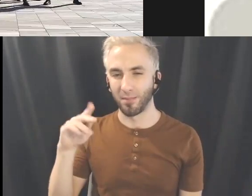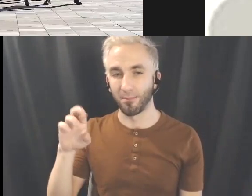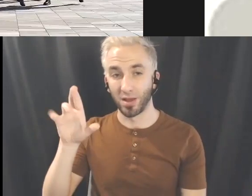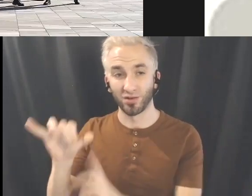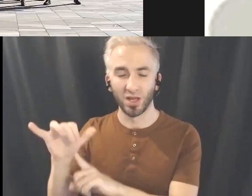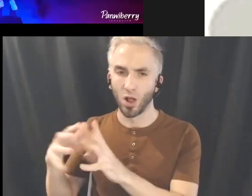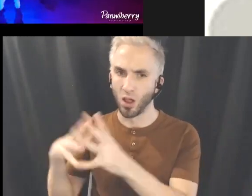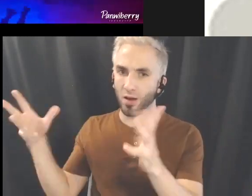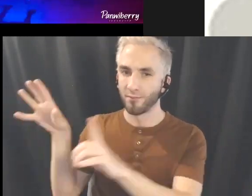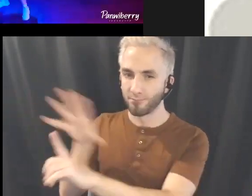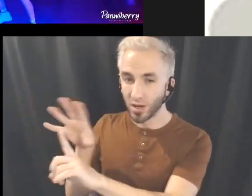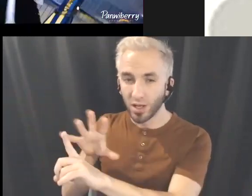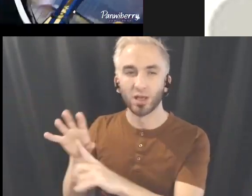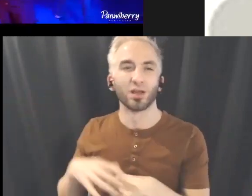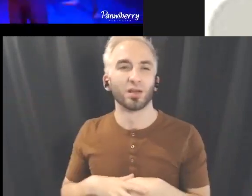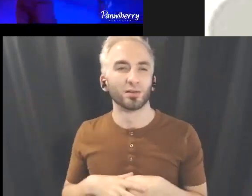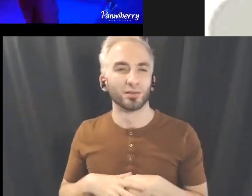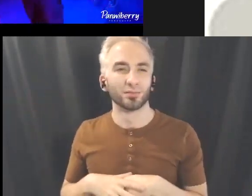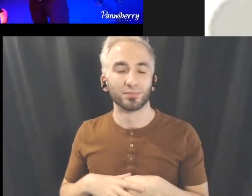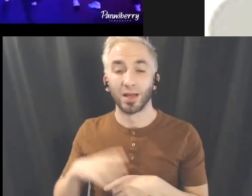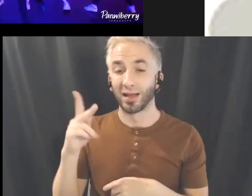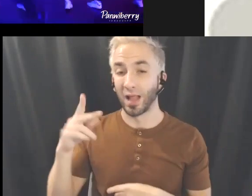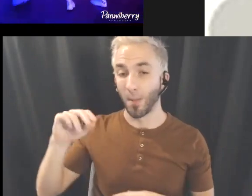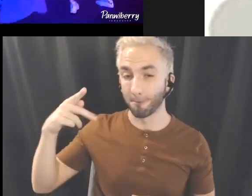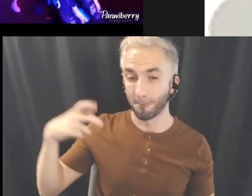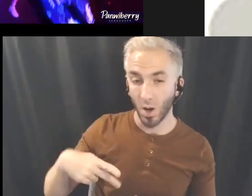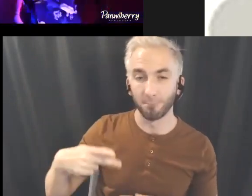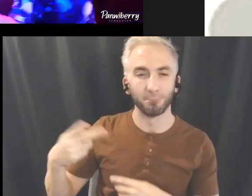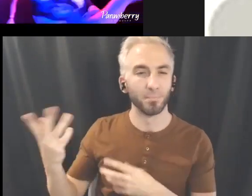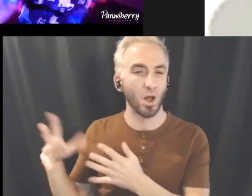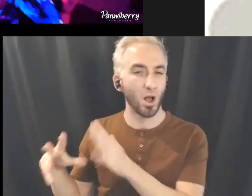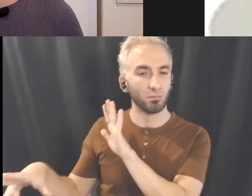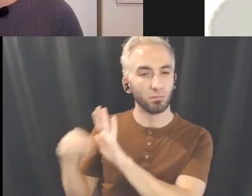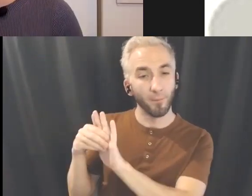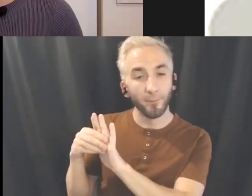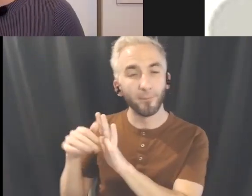busking dances as well as k-pop covers and other small film projects.